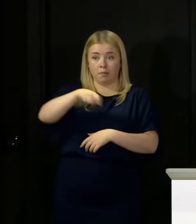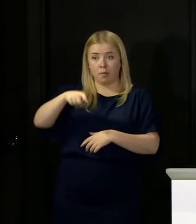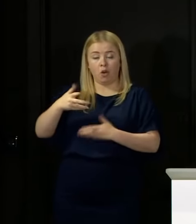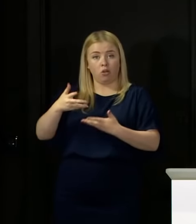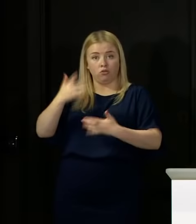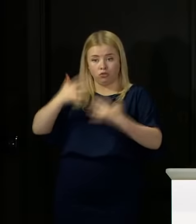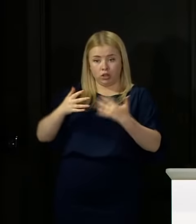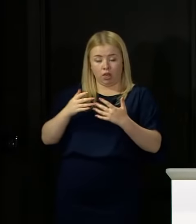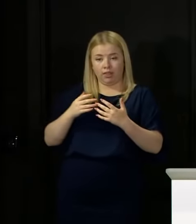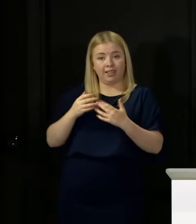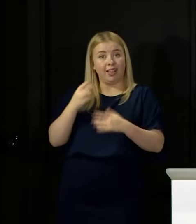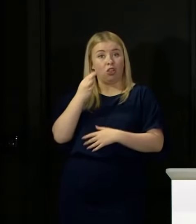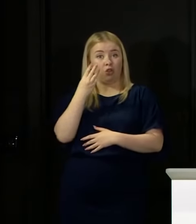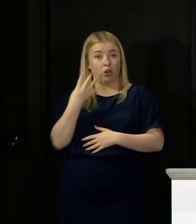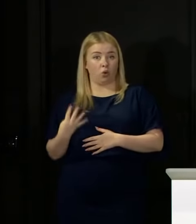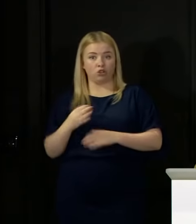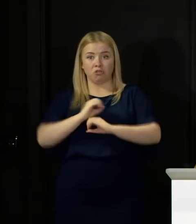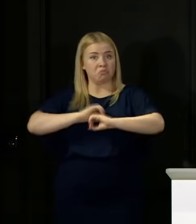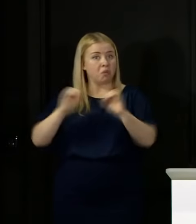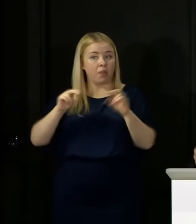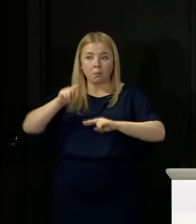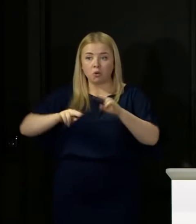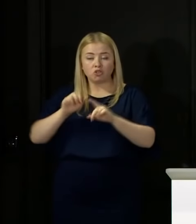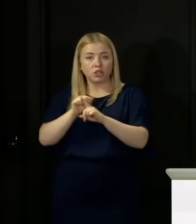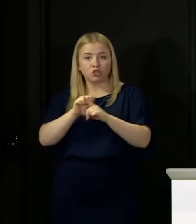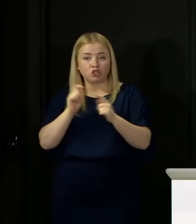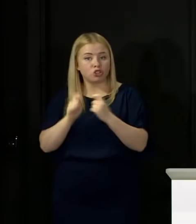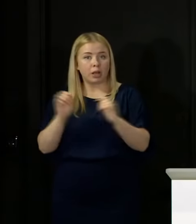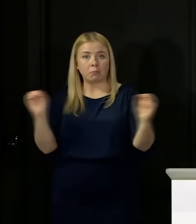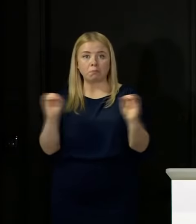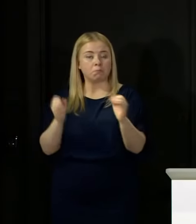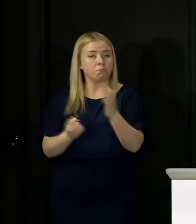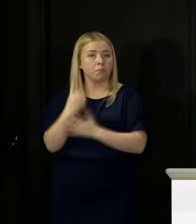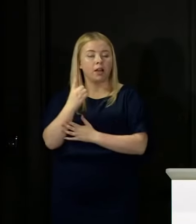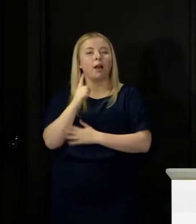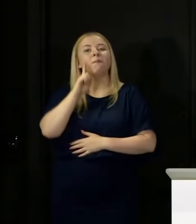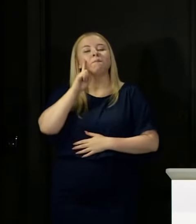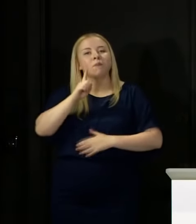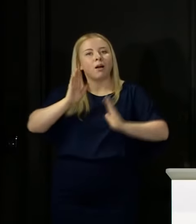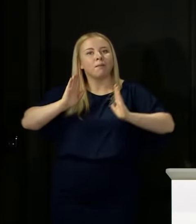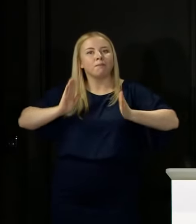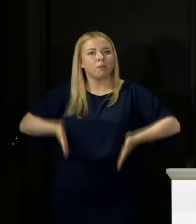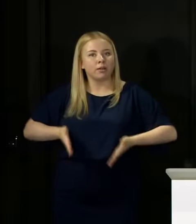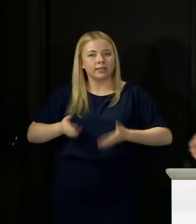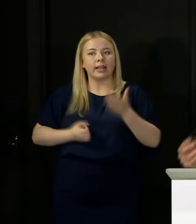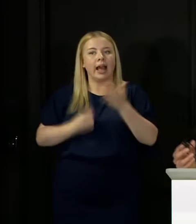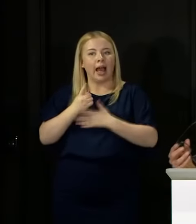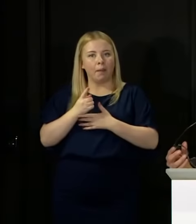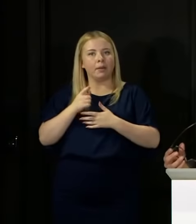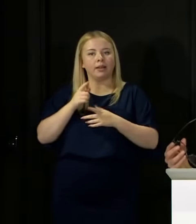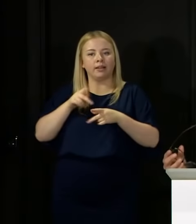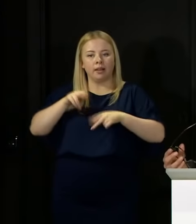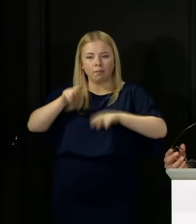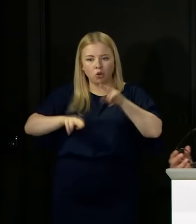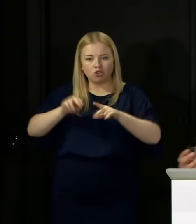But there's required to be a system of moderation in order to give an added level of assurance